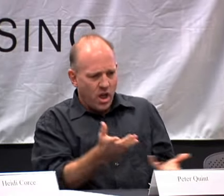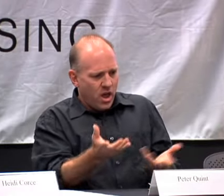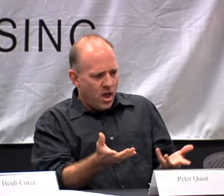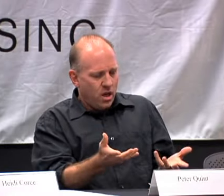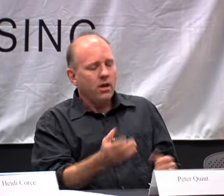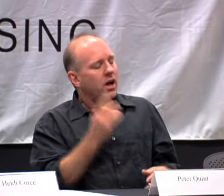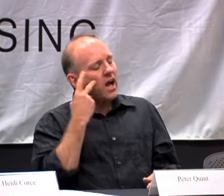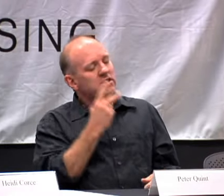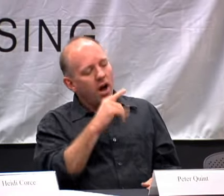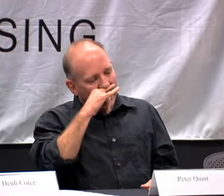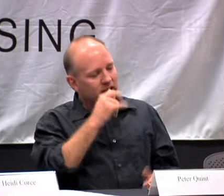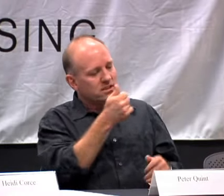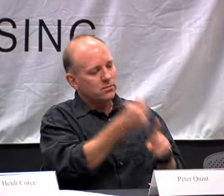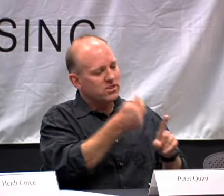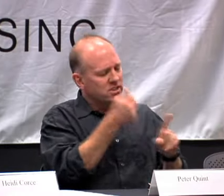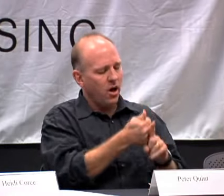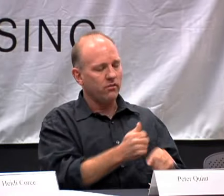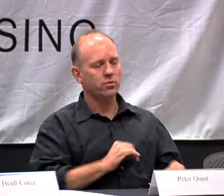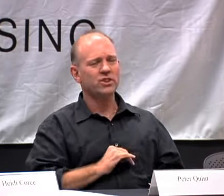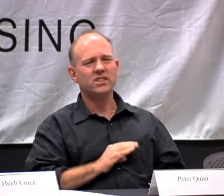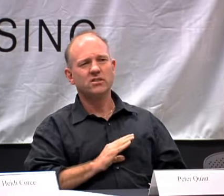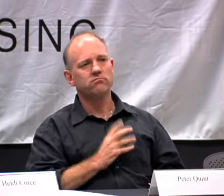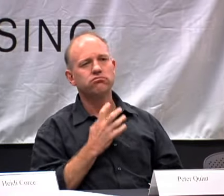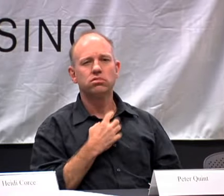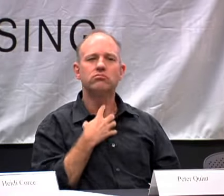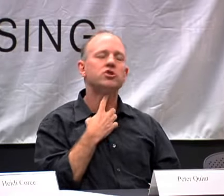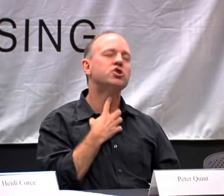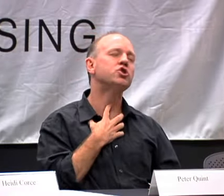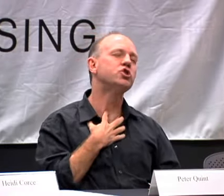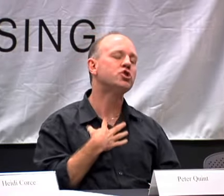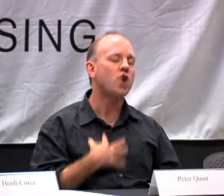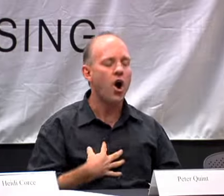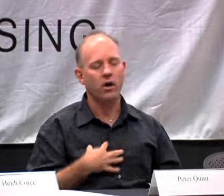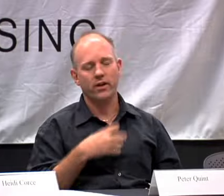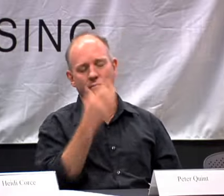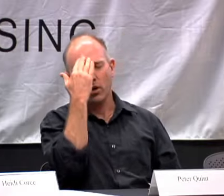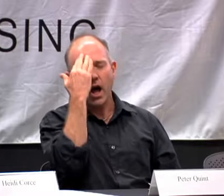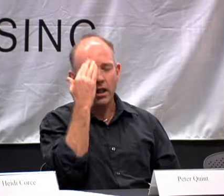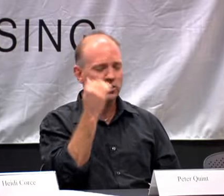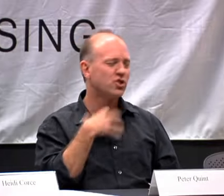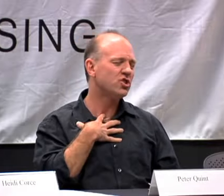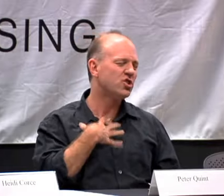IDENTITY AND THE DEAF PRIDE? AND THE KIDS THEMSELVES REALLY WANTED,